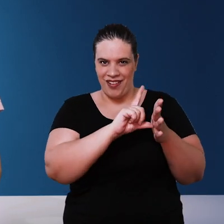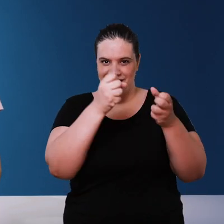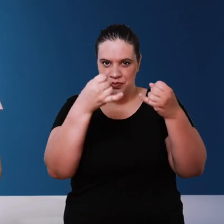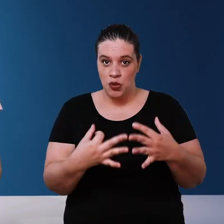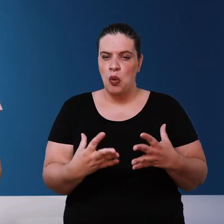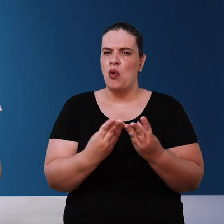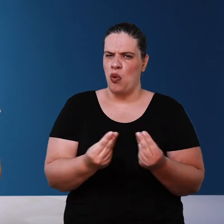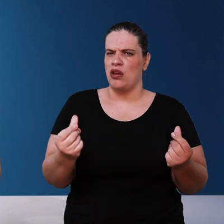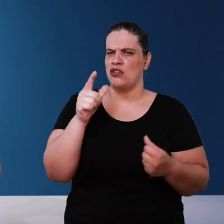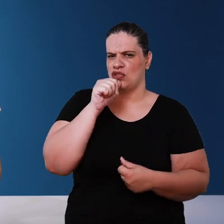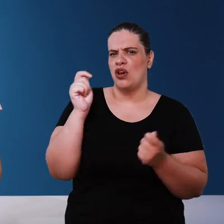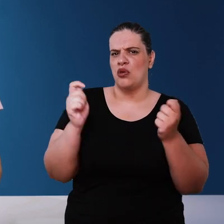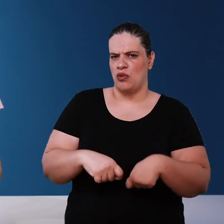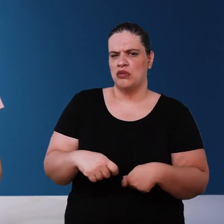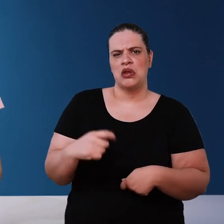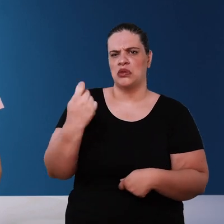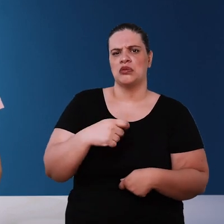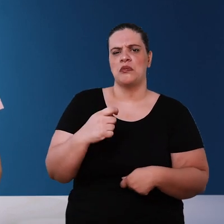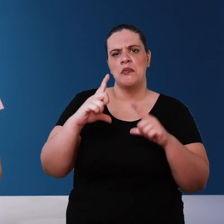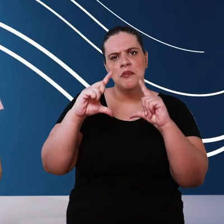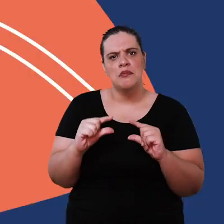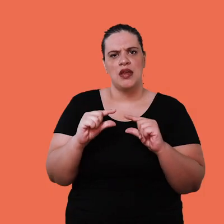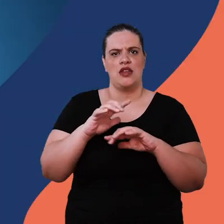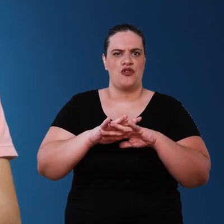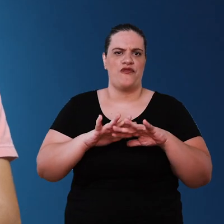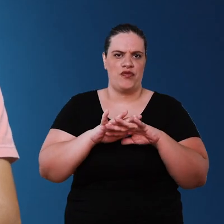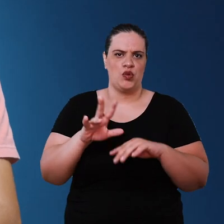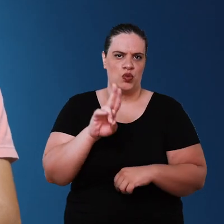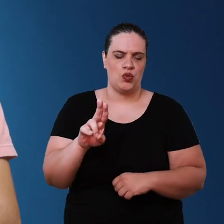very good quality and Less need for additional filtration in the important aspect